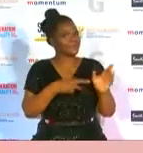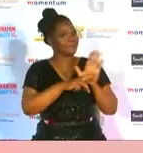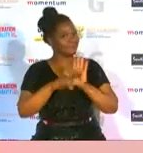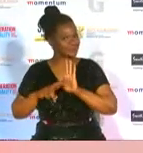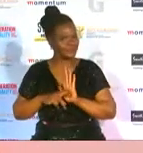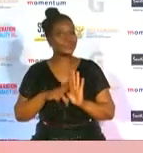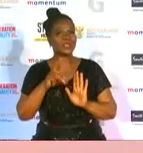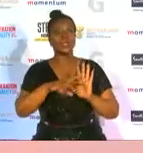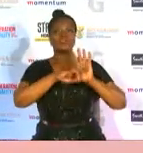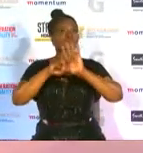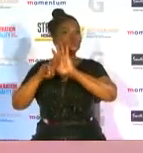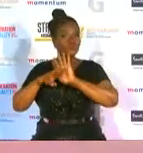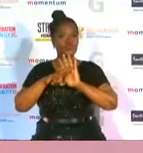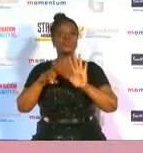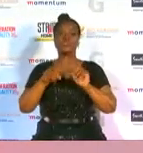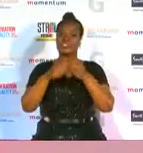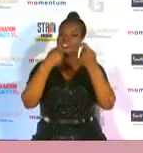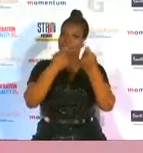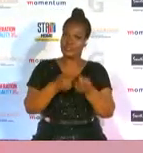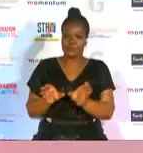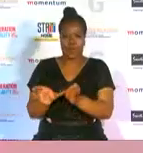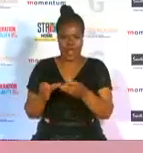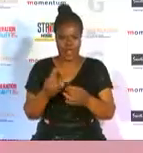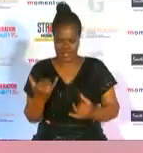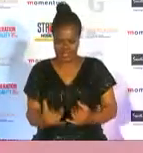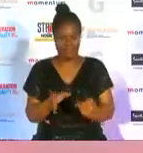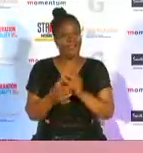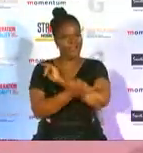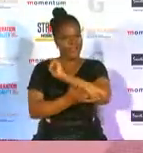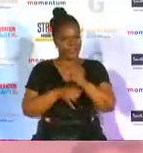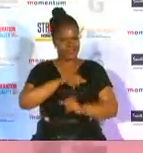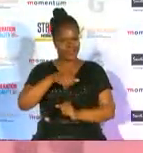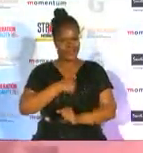by backing teams and organizations in the country